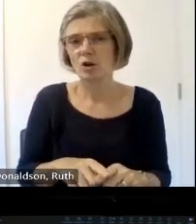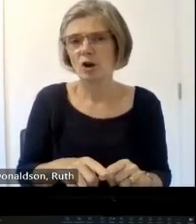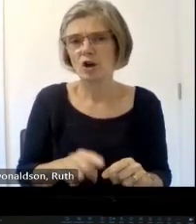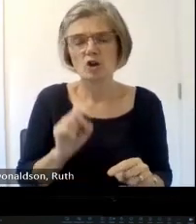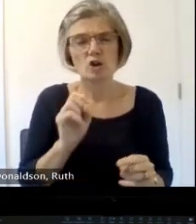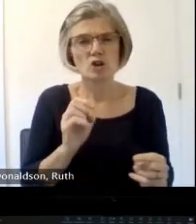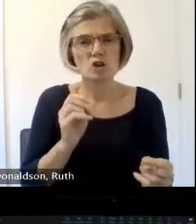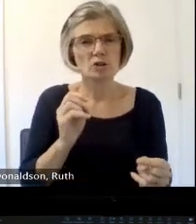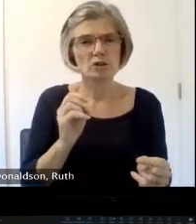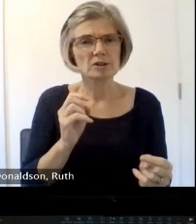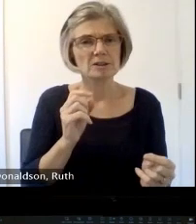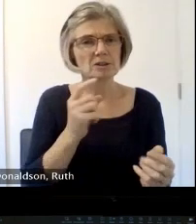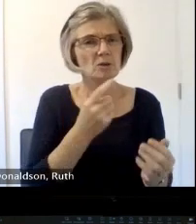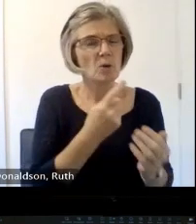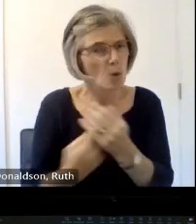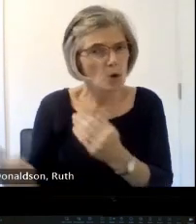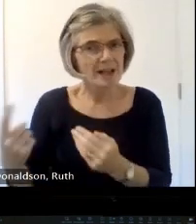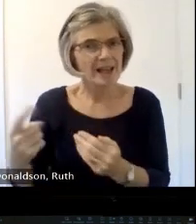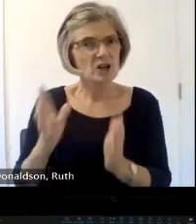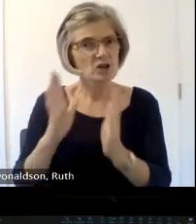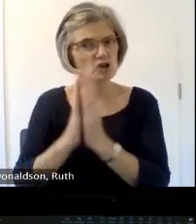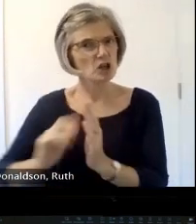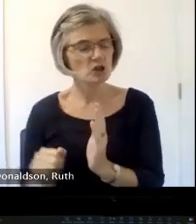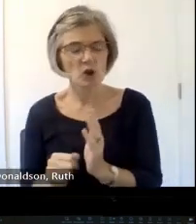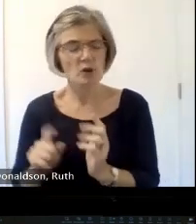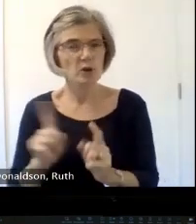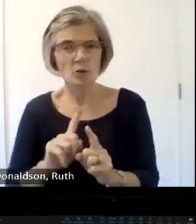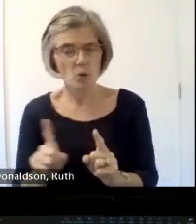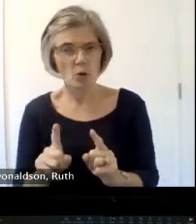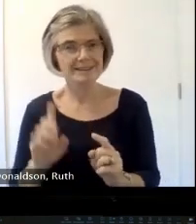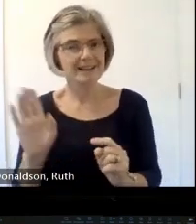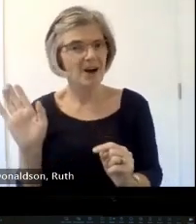closing their churches Catholic Church are closing their churches this is happening right across the